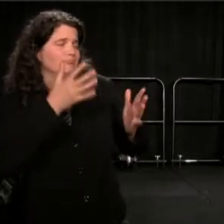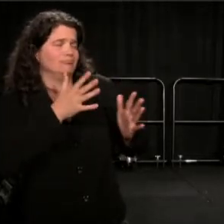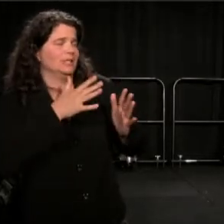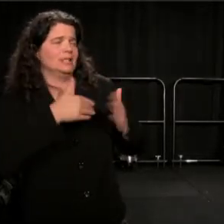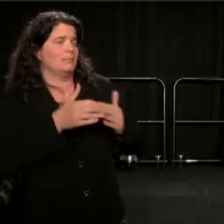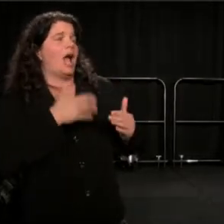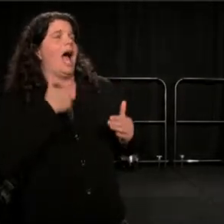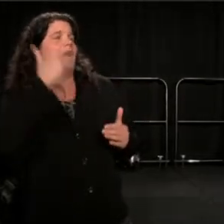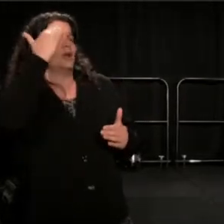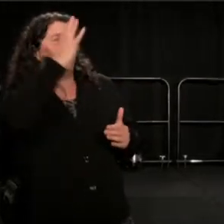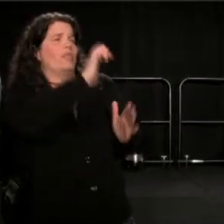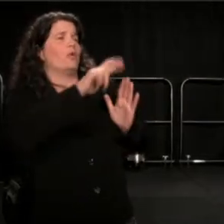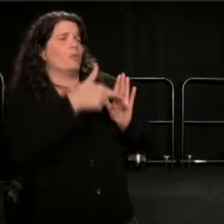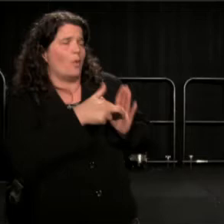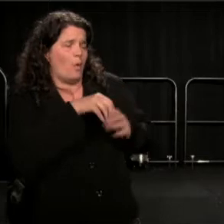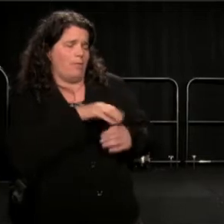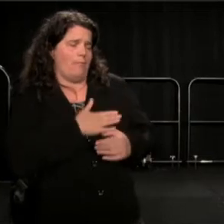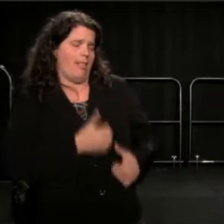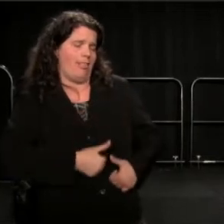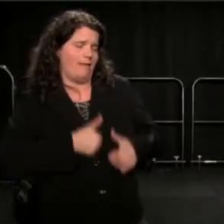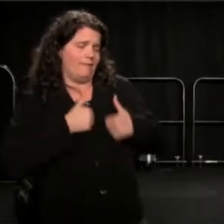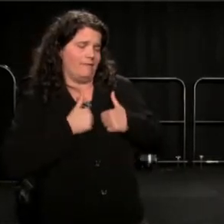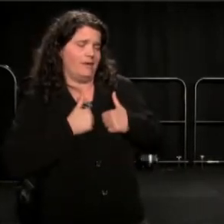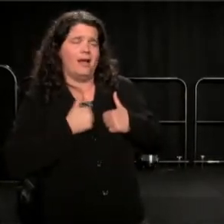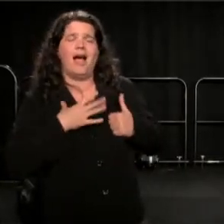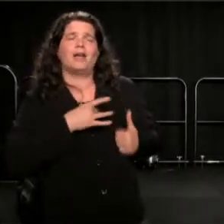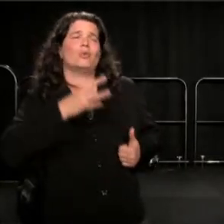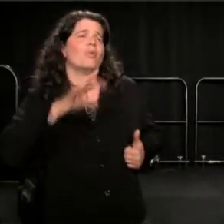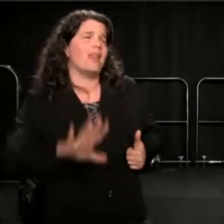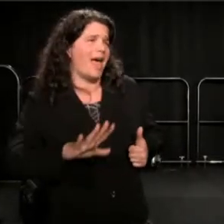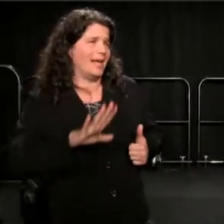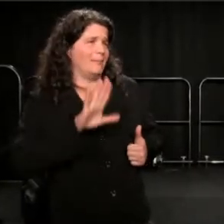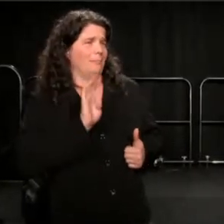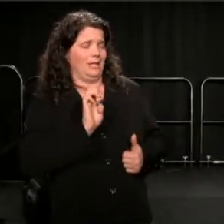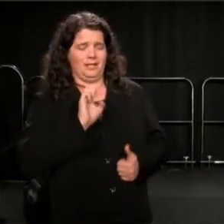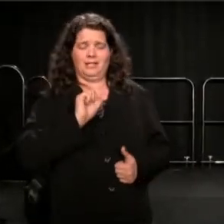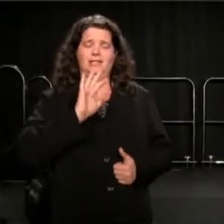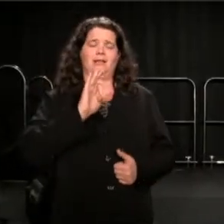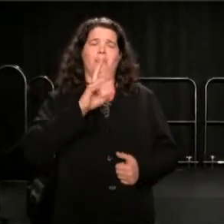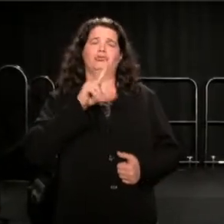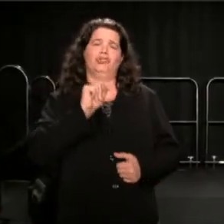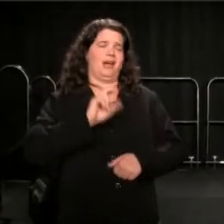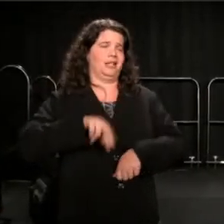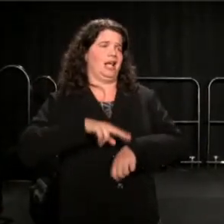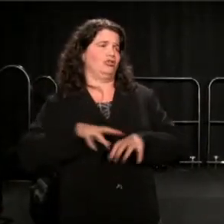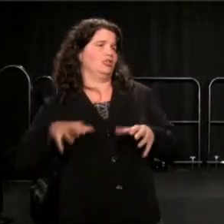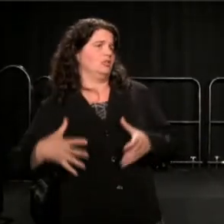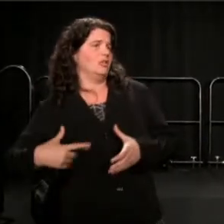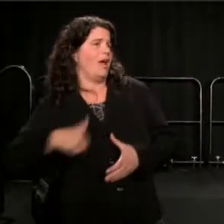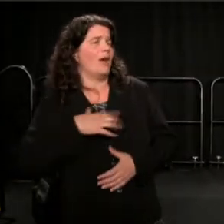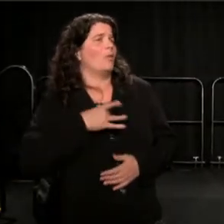I don't like being a subject nation. I do not like being a crowed.